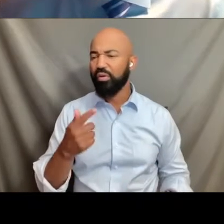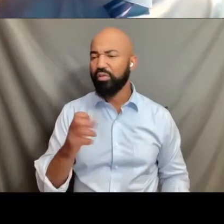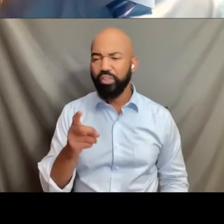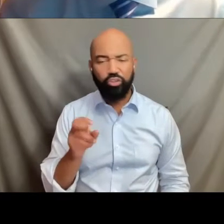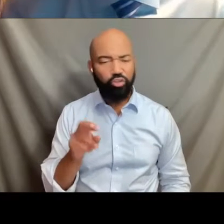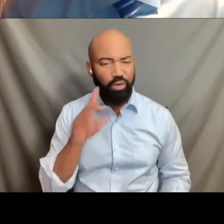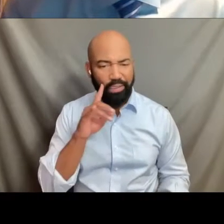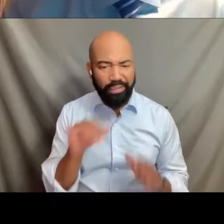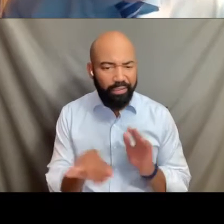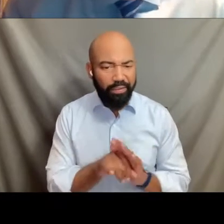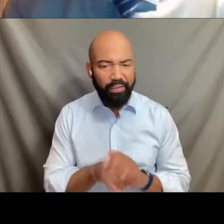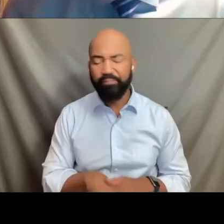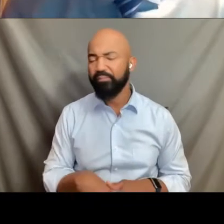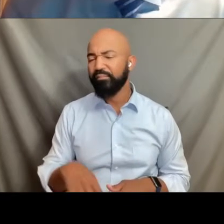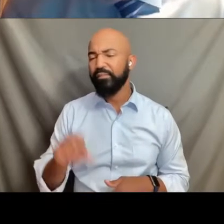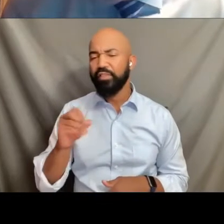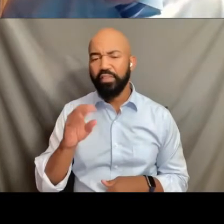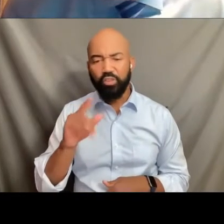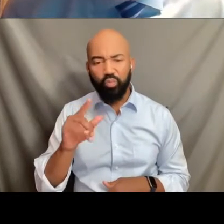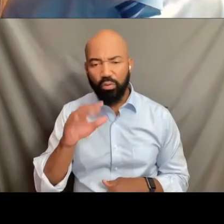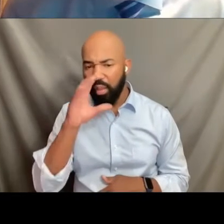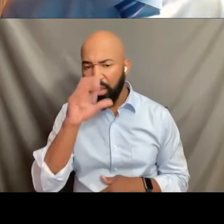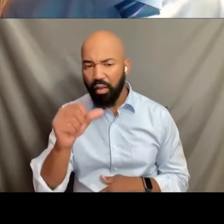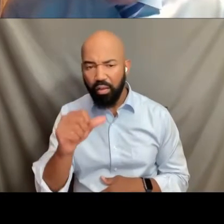sexual orientations of all immutable characteristics